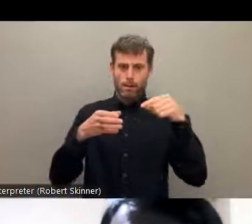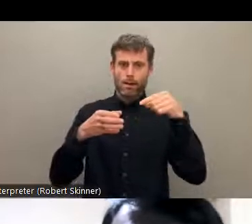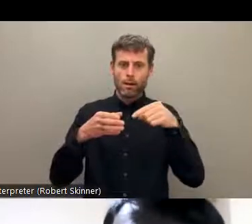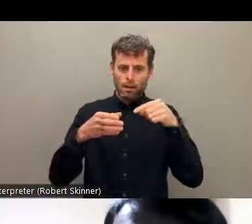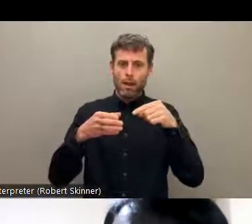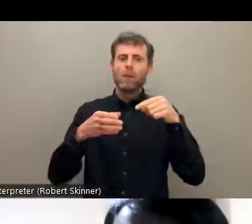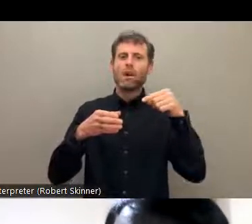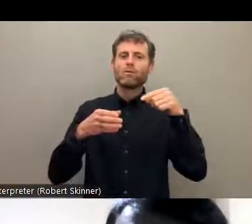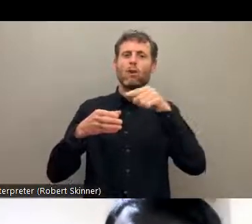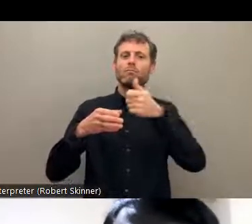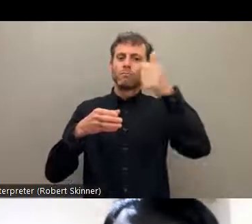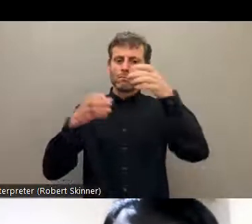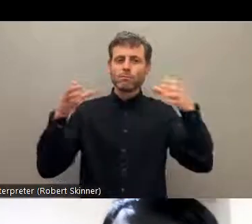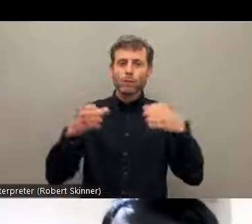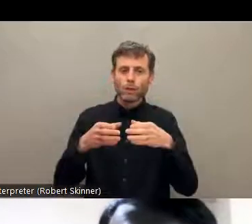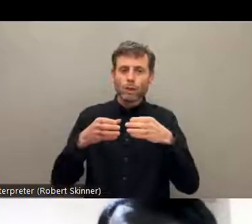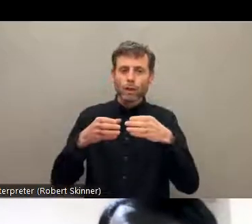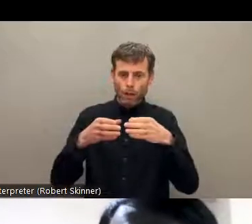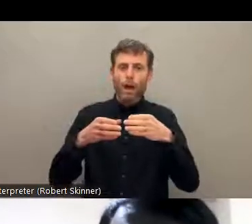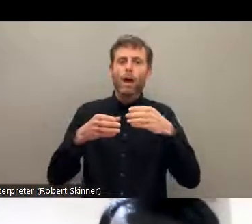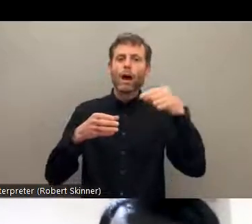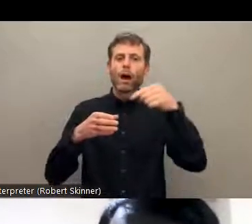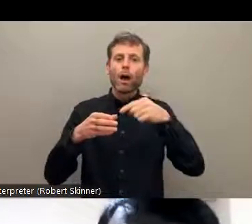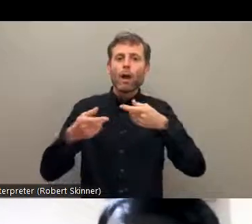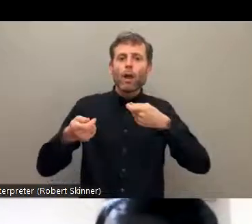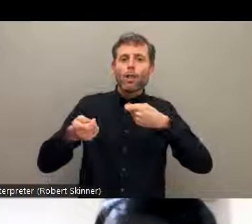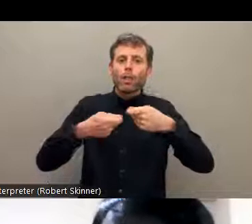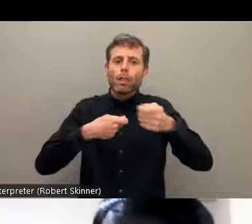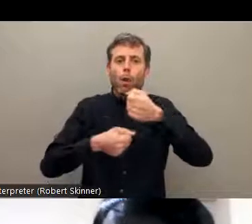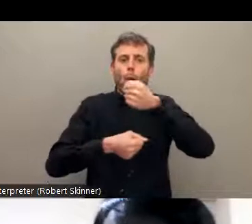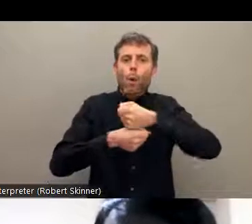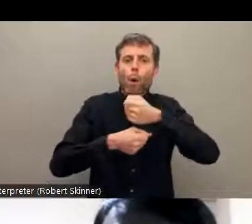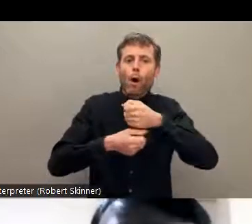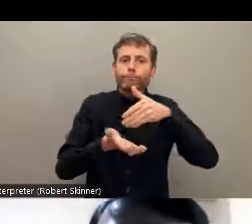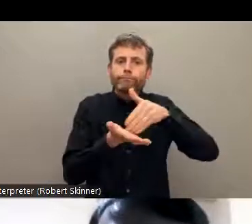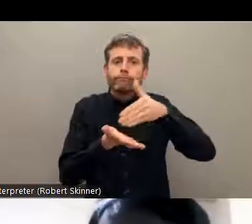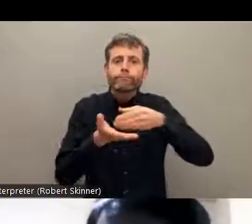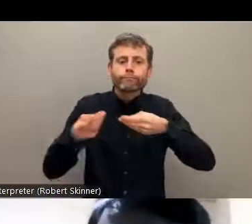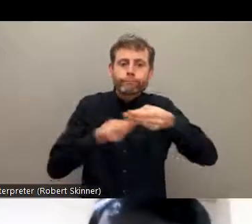persons, and at the bottom they